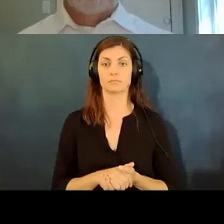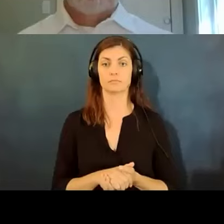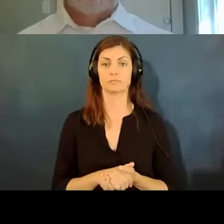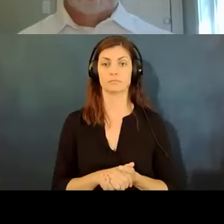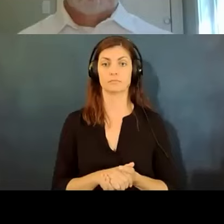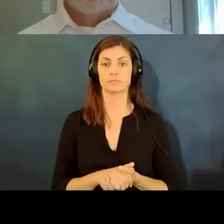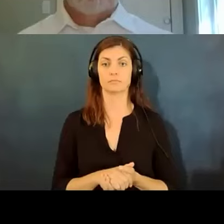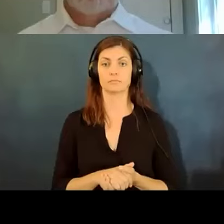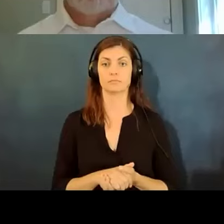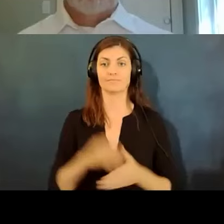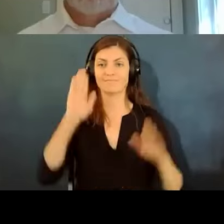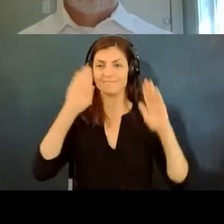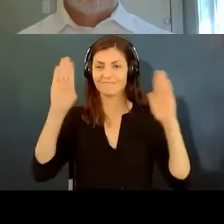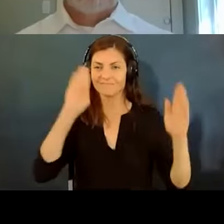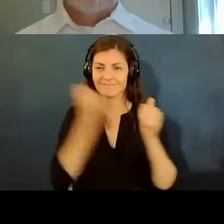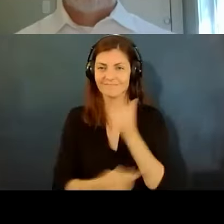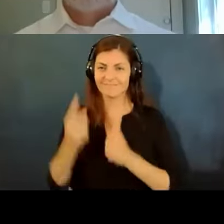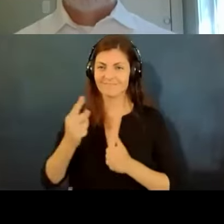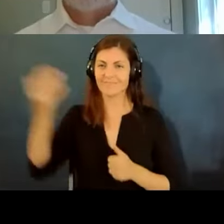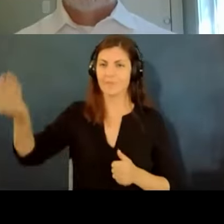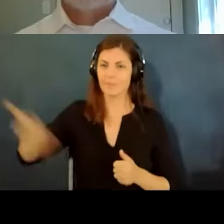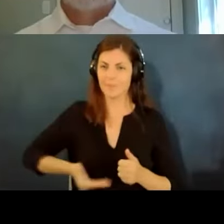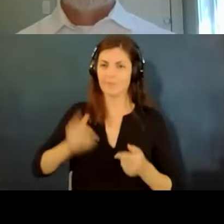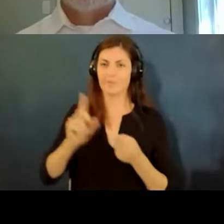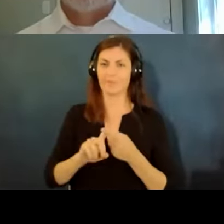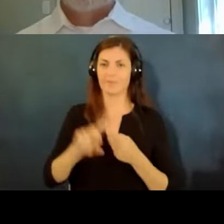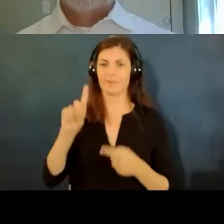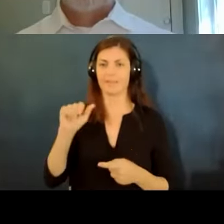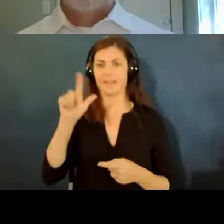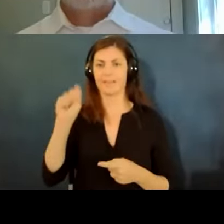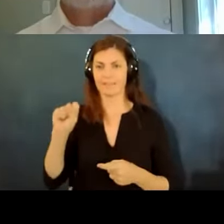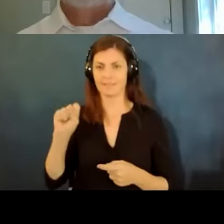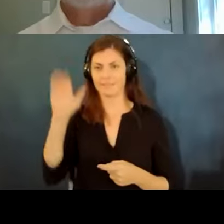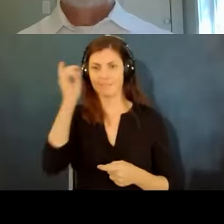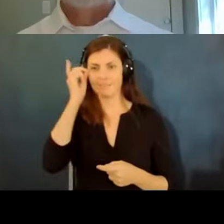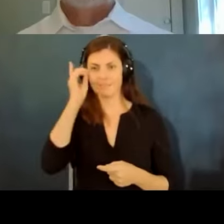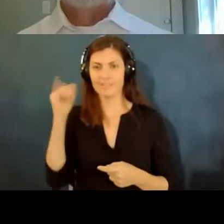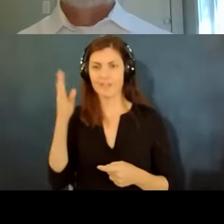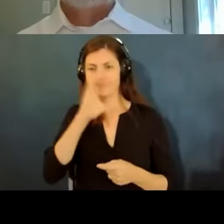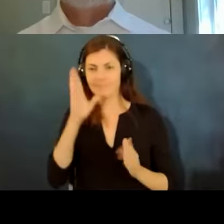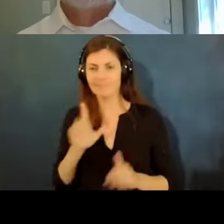hello everyone welcome to dallas job seekers club with disability rights texas discussing coven 19